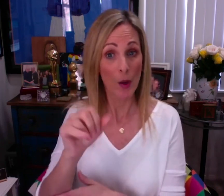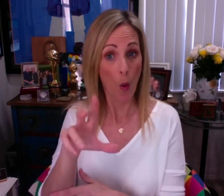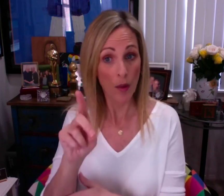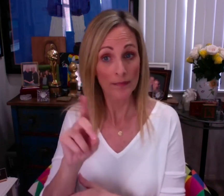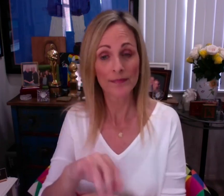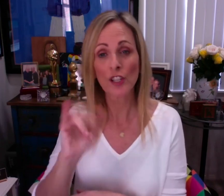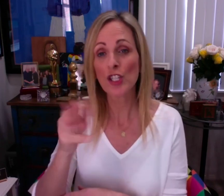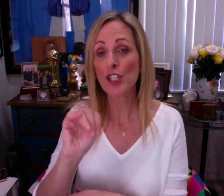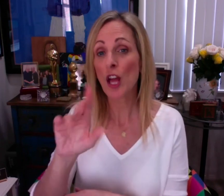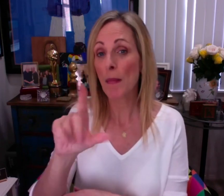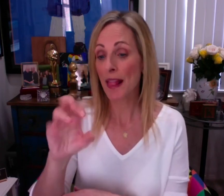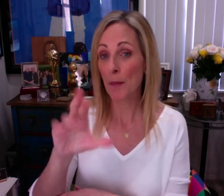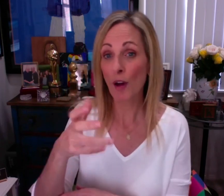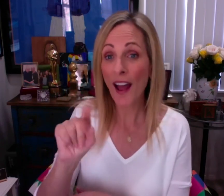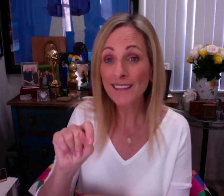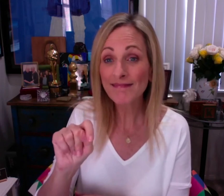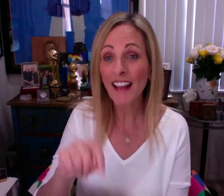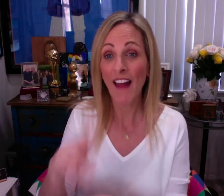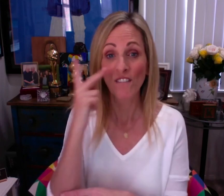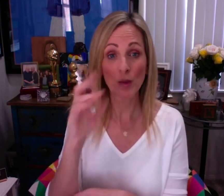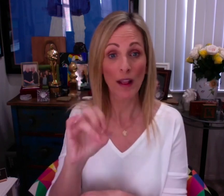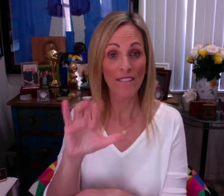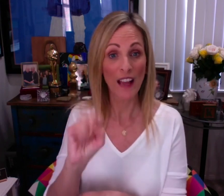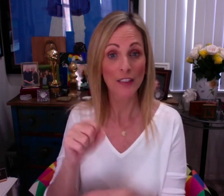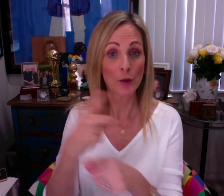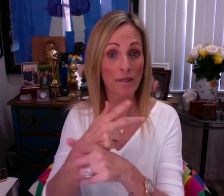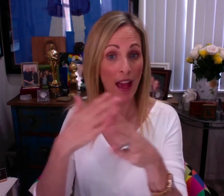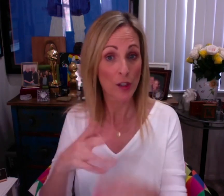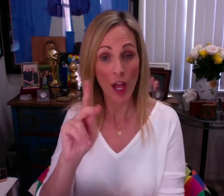Filmmakers, Jenni Gold, Jim LeBrecht, and visual effects